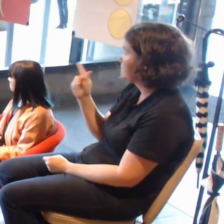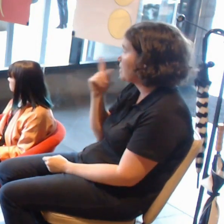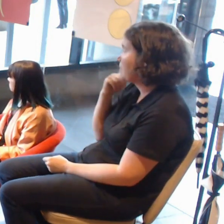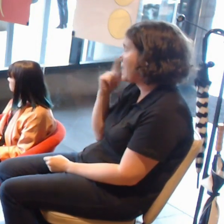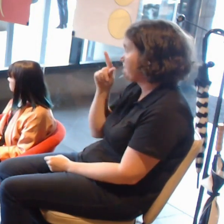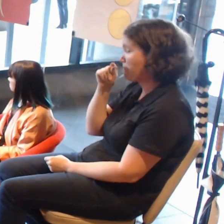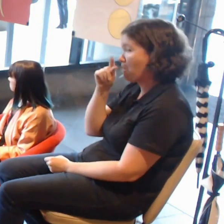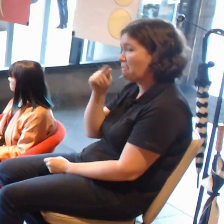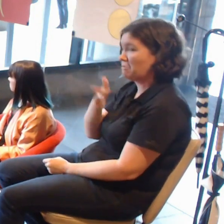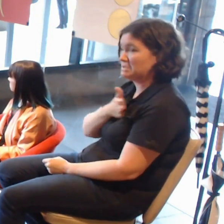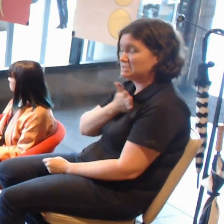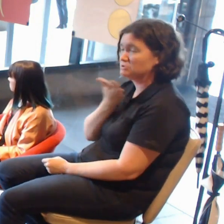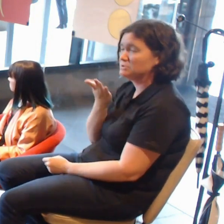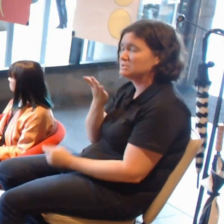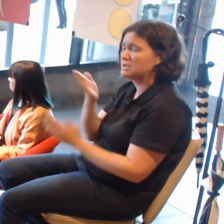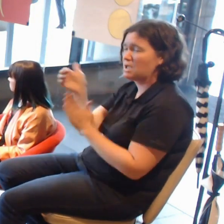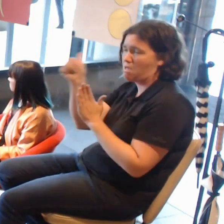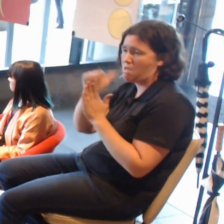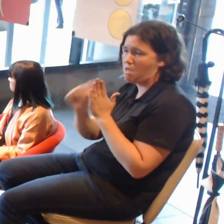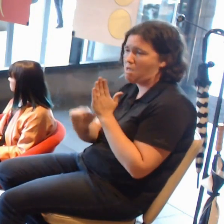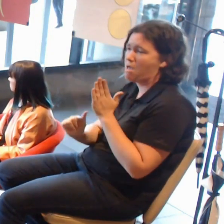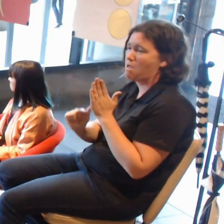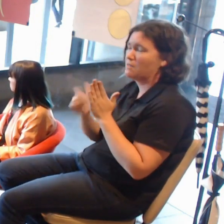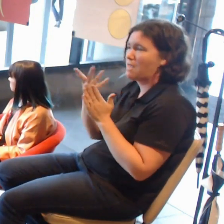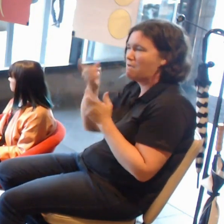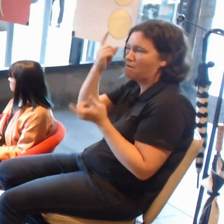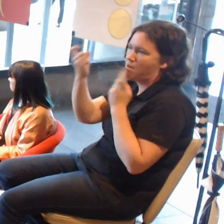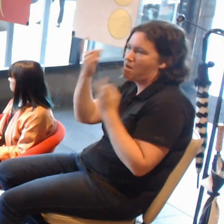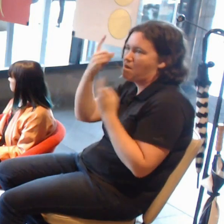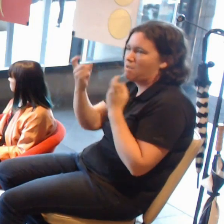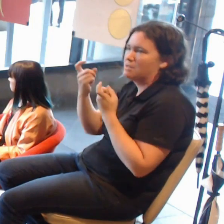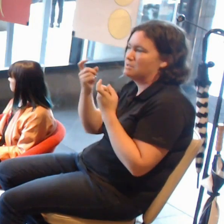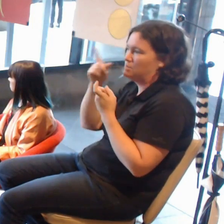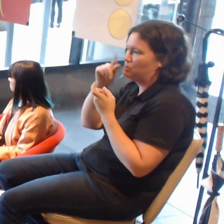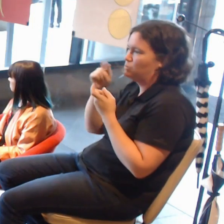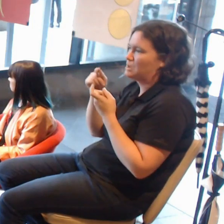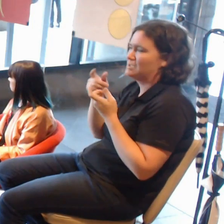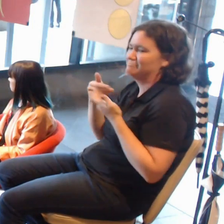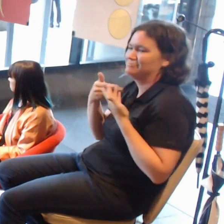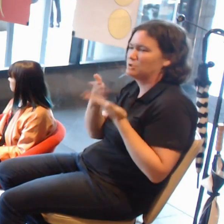if you have an idea and you can take it to a publisher, there are a lot of people who know